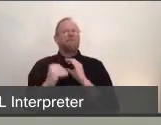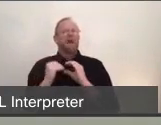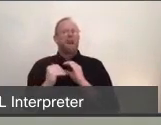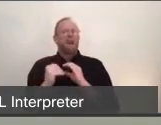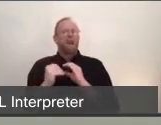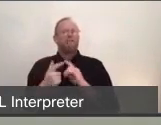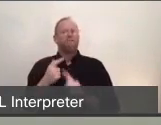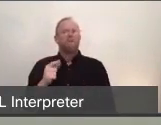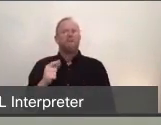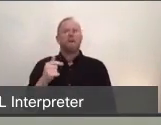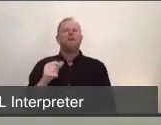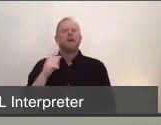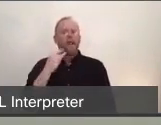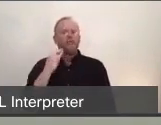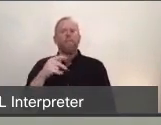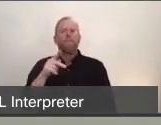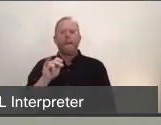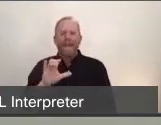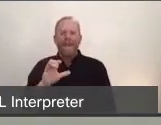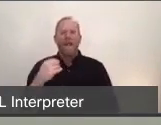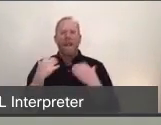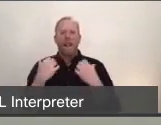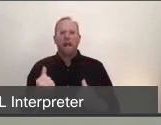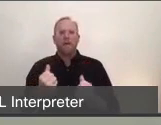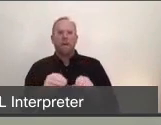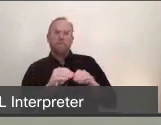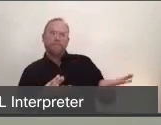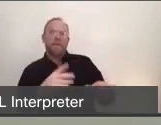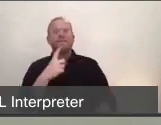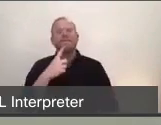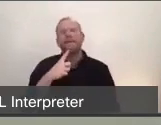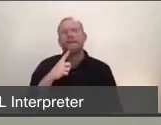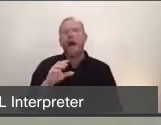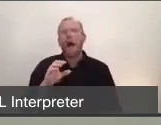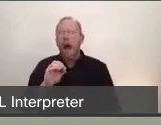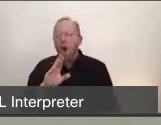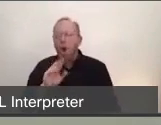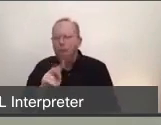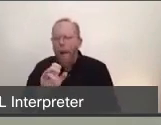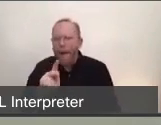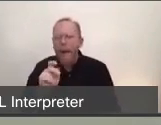and it was labeled, "Outbreak of pneumonia of unknown etiology in Wuhan,"